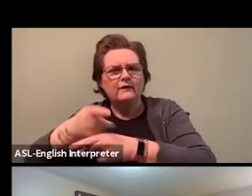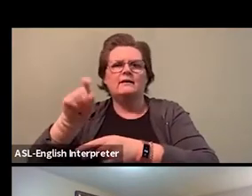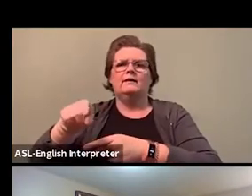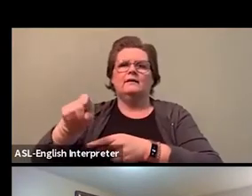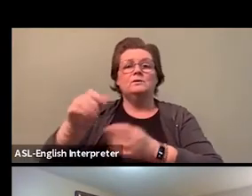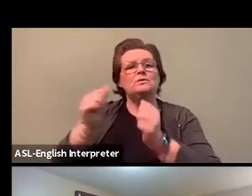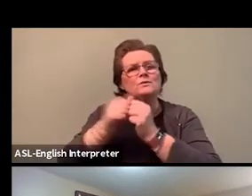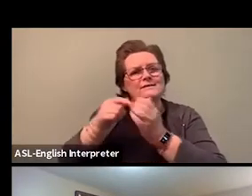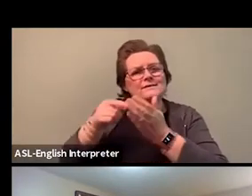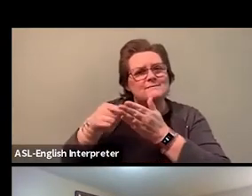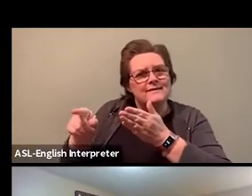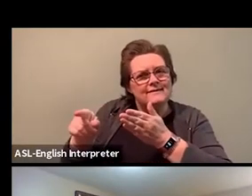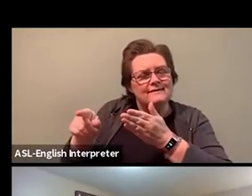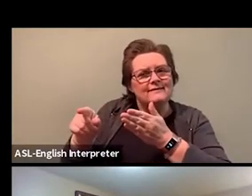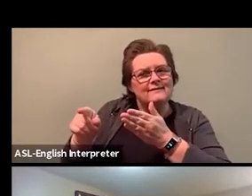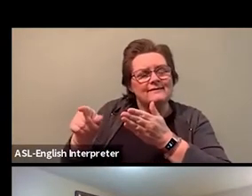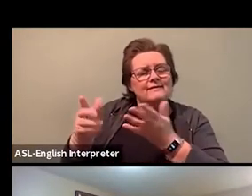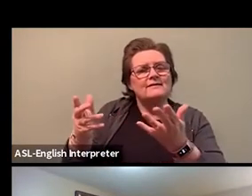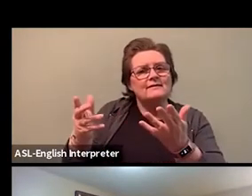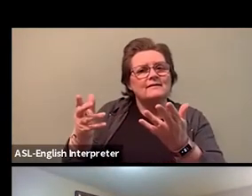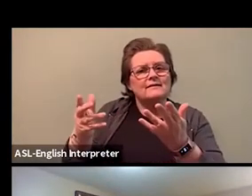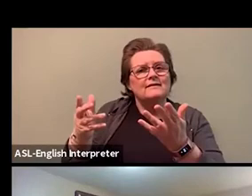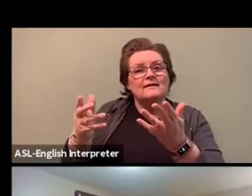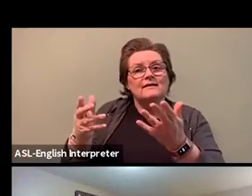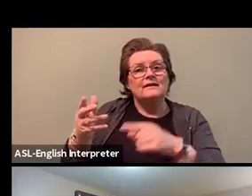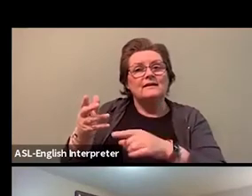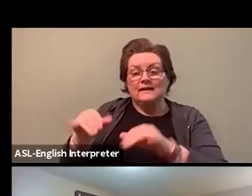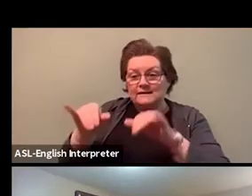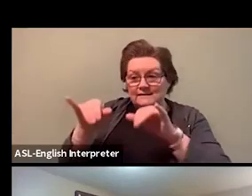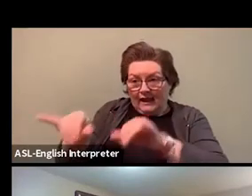You know, we have small businesses saying, "Paid sick days."